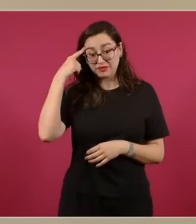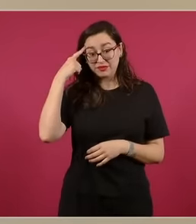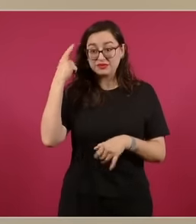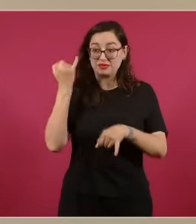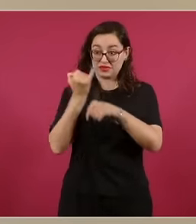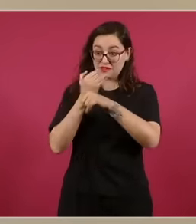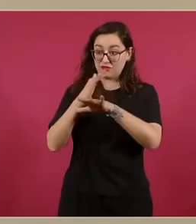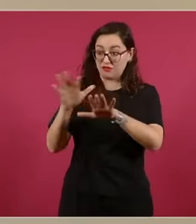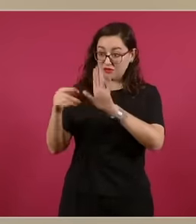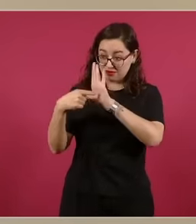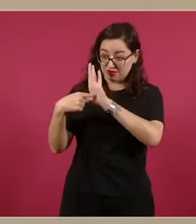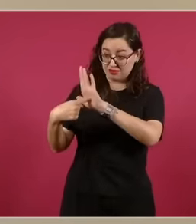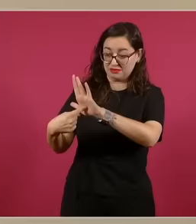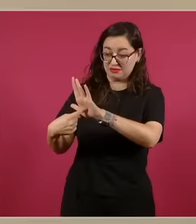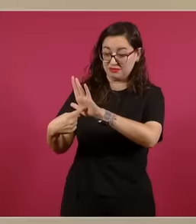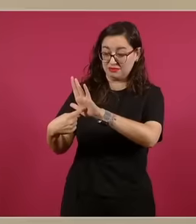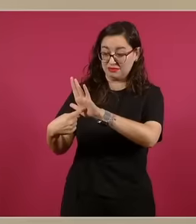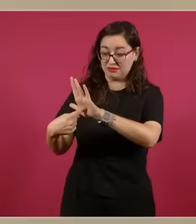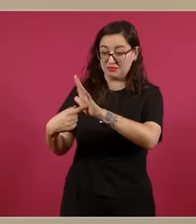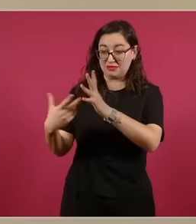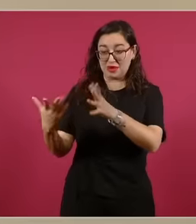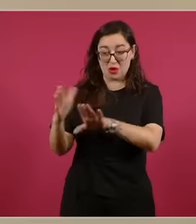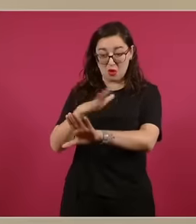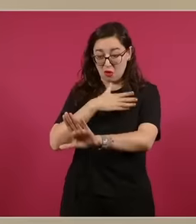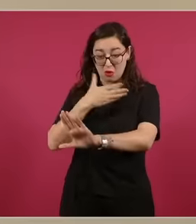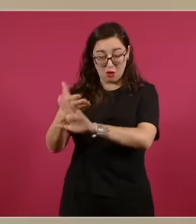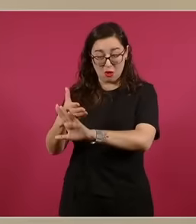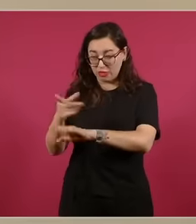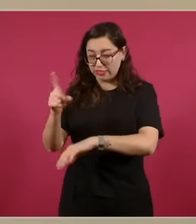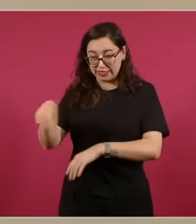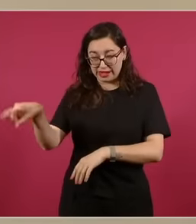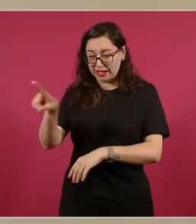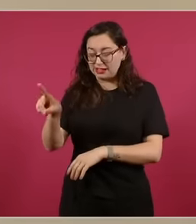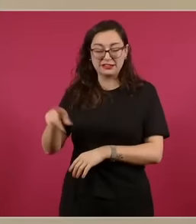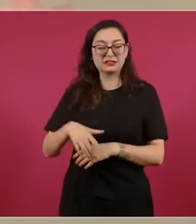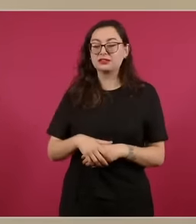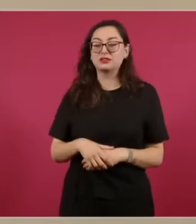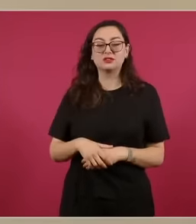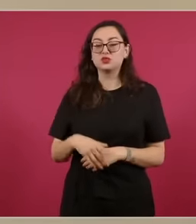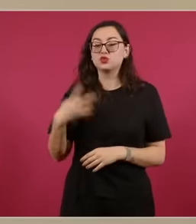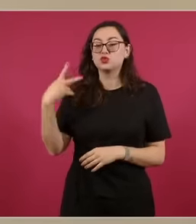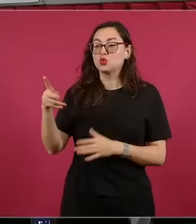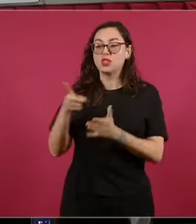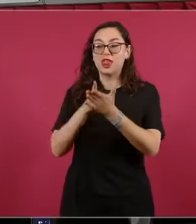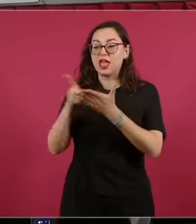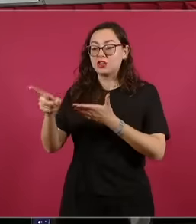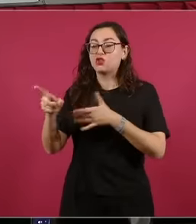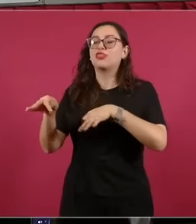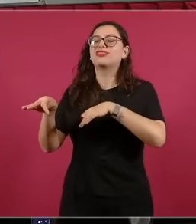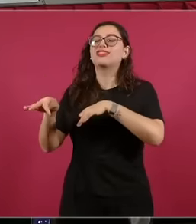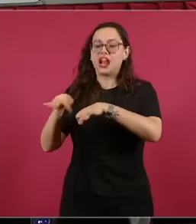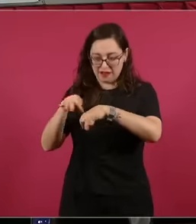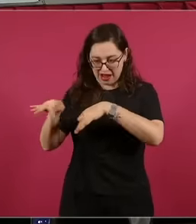that it is not a matter with them, they have their rights safe, that is